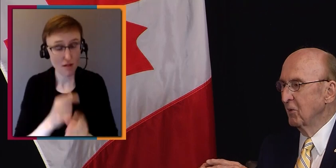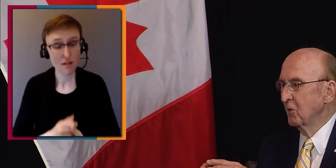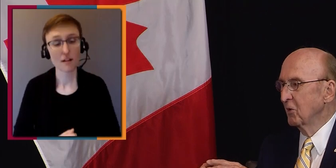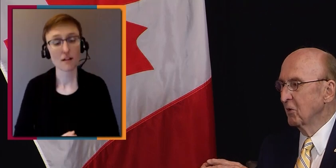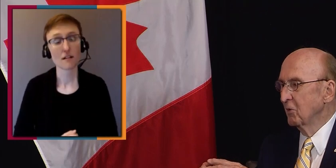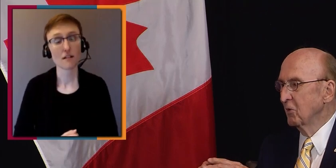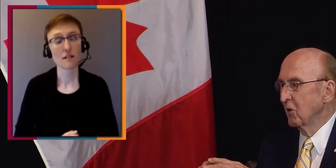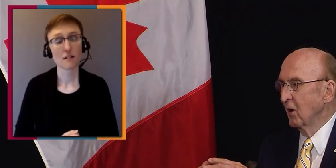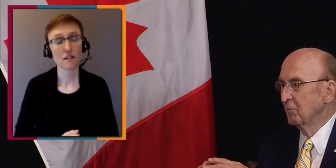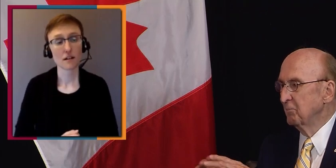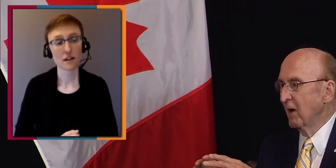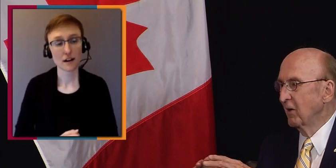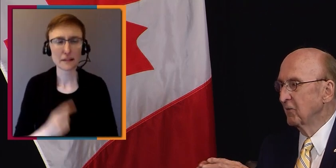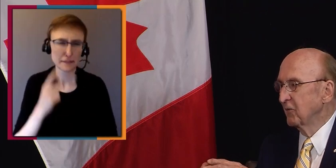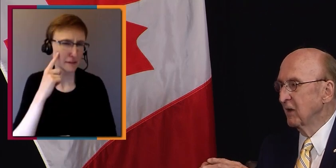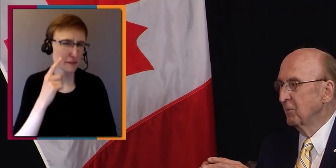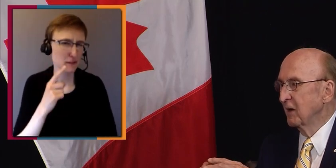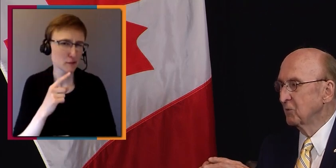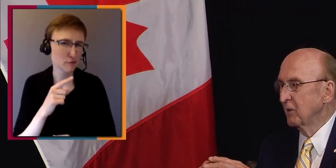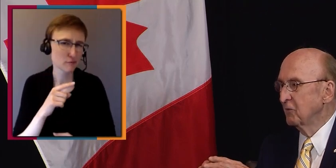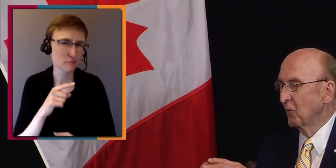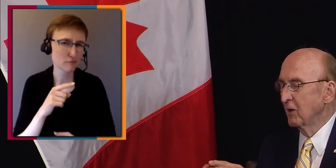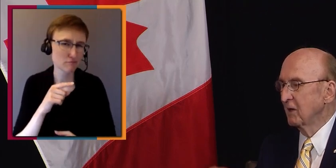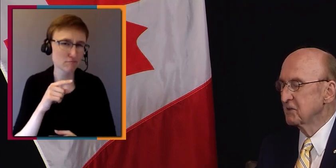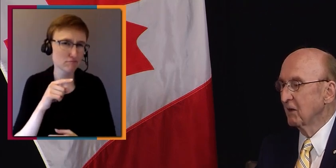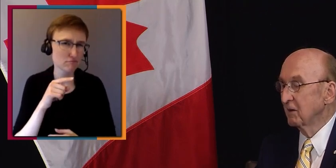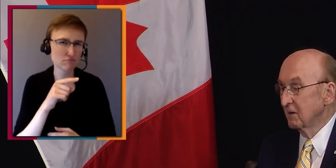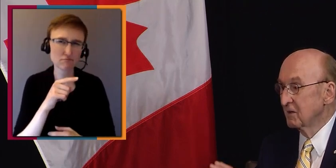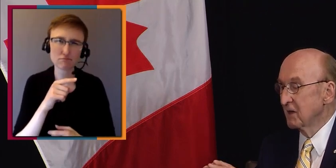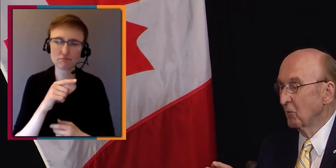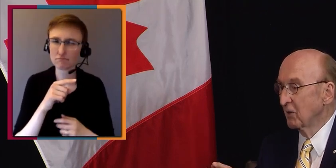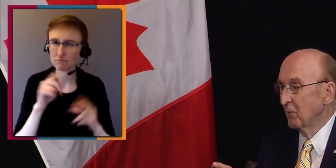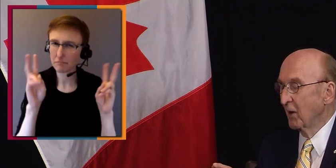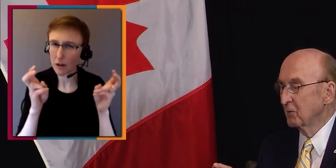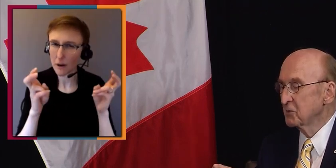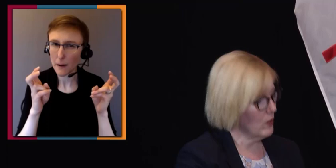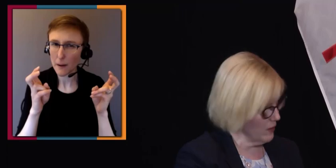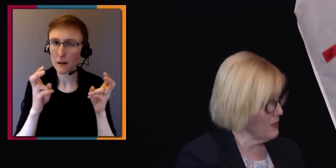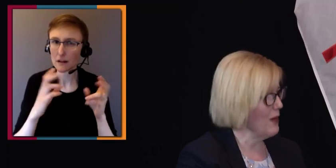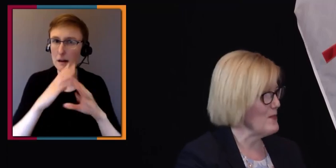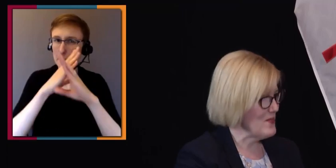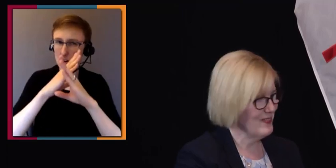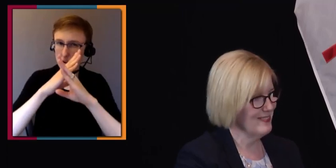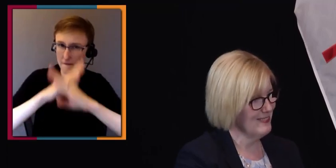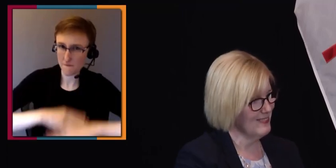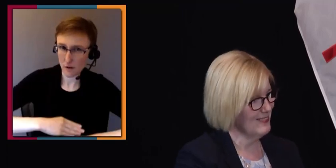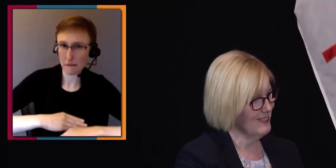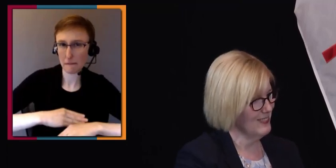You call it barrier free by 2040, is that one of the models? That’s one of them. Yeah. - Yeah.